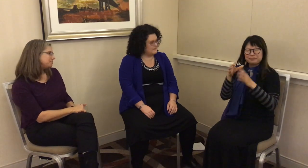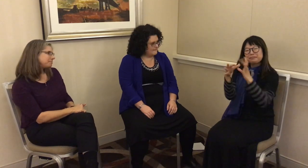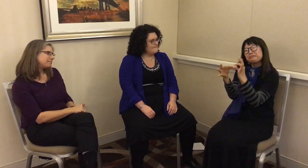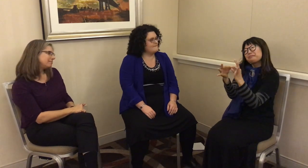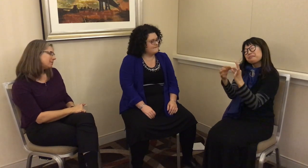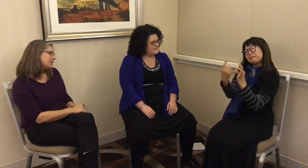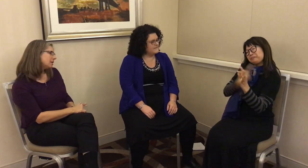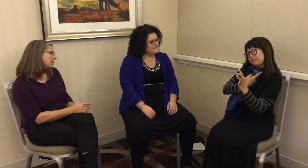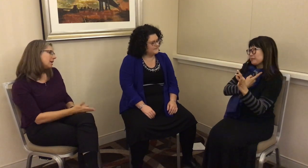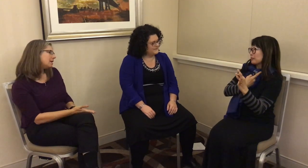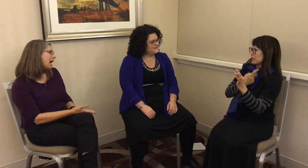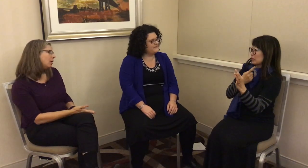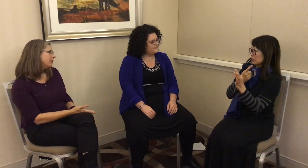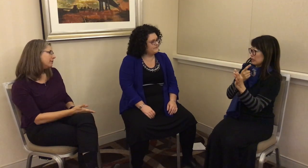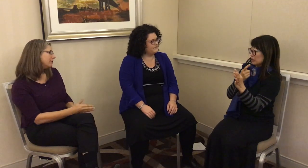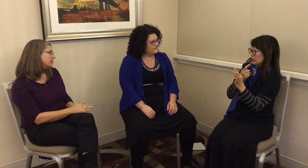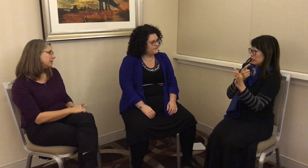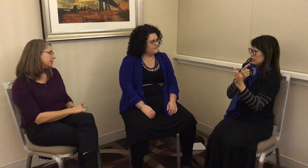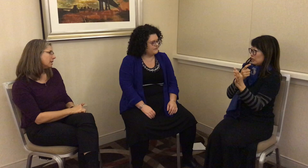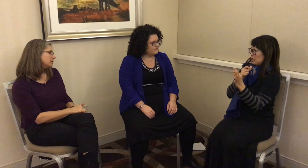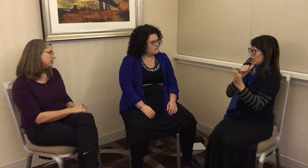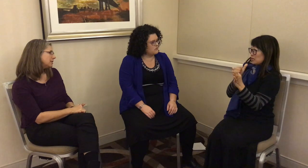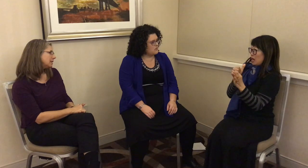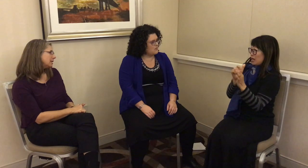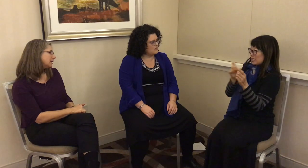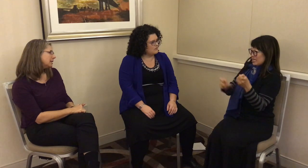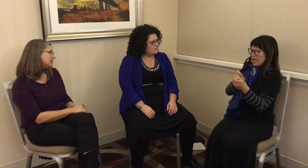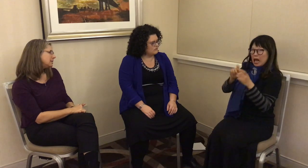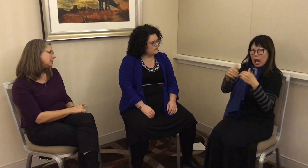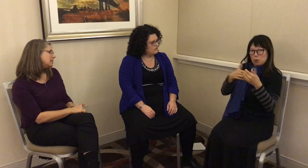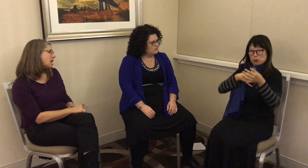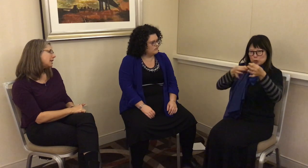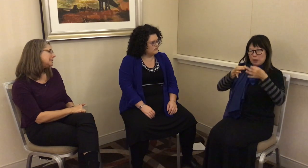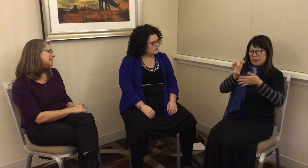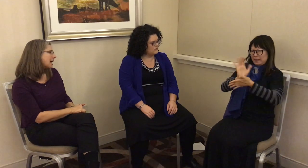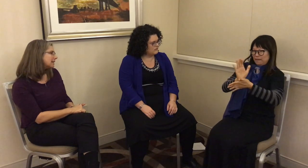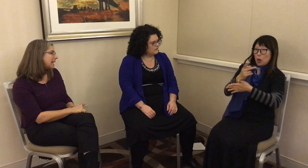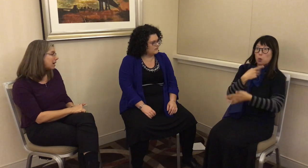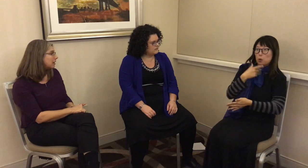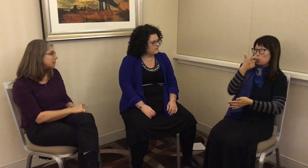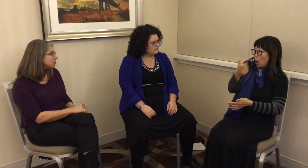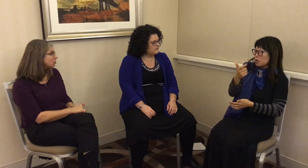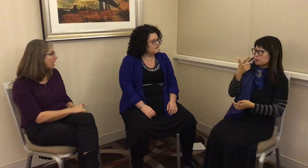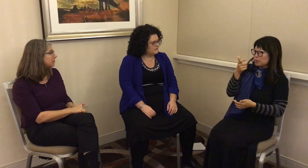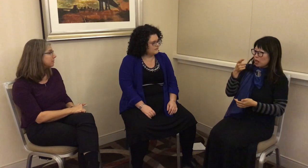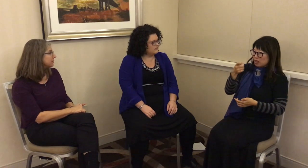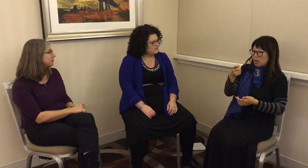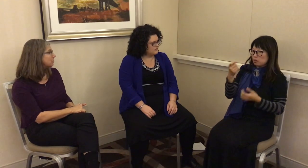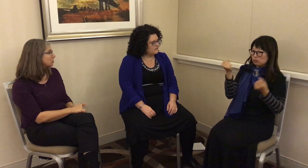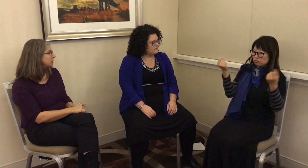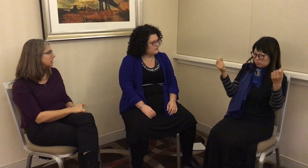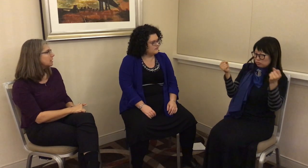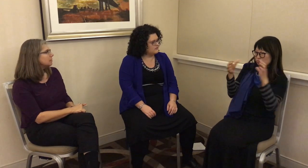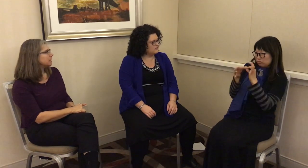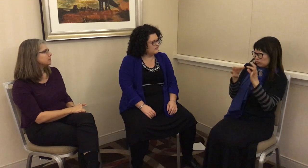in how they film themselves is not exactly how I would describe the film I’m watching